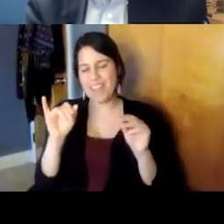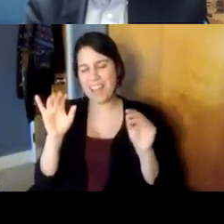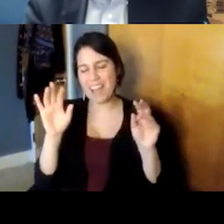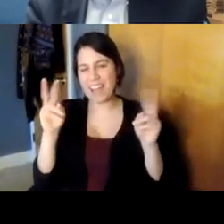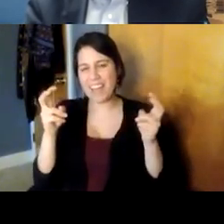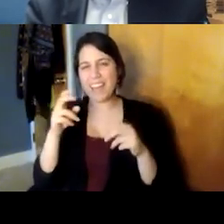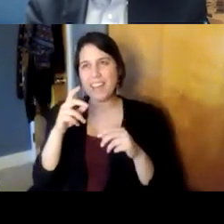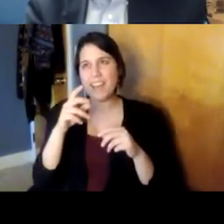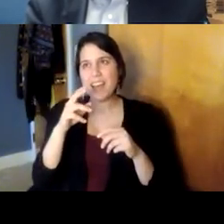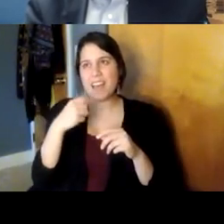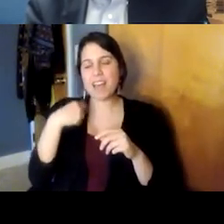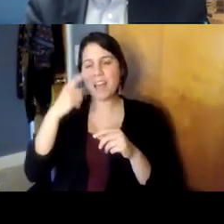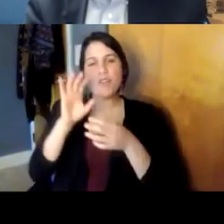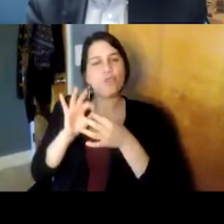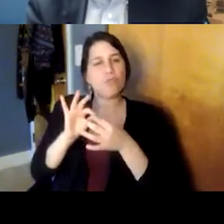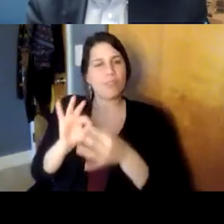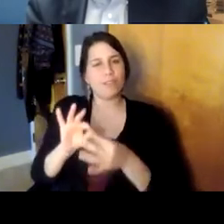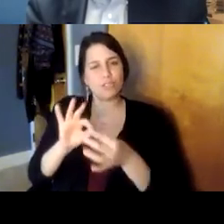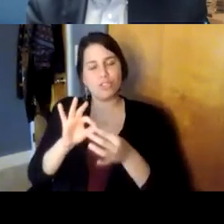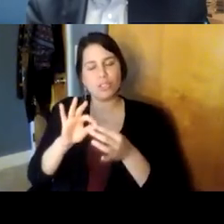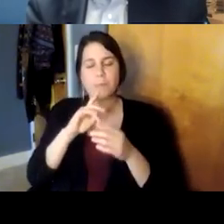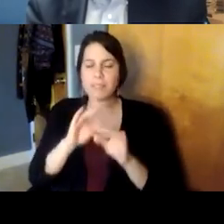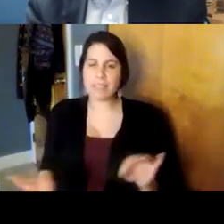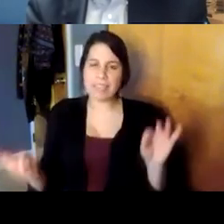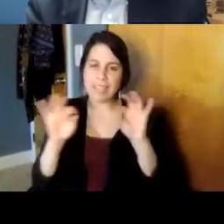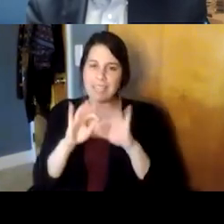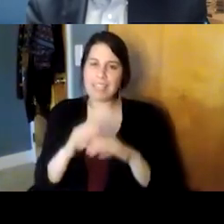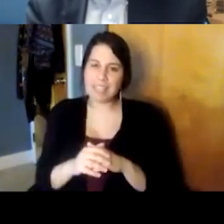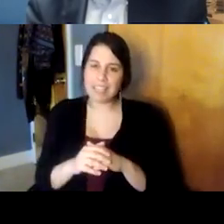king you know i think of that parallel to the relationships that we have with our patients